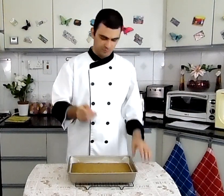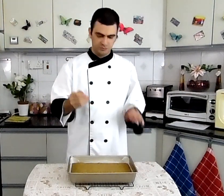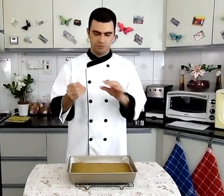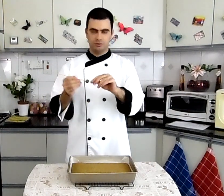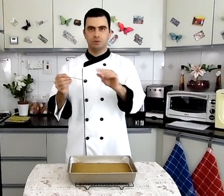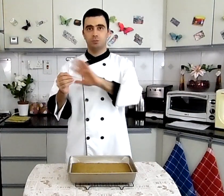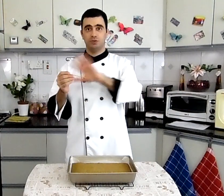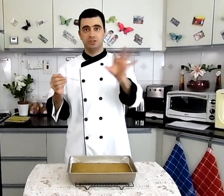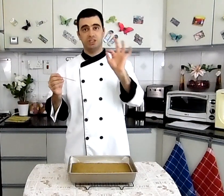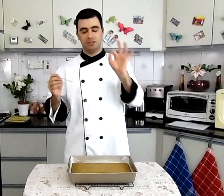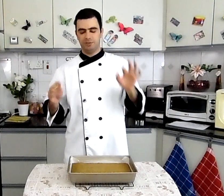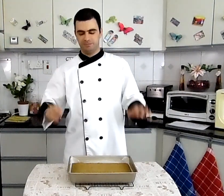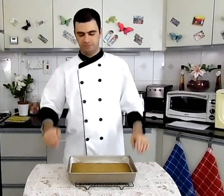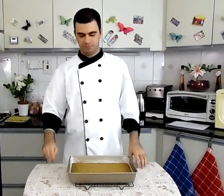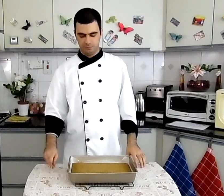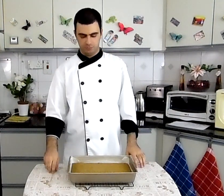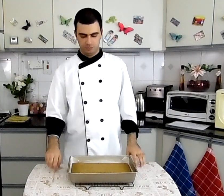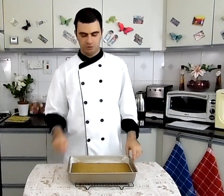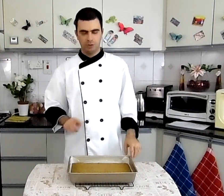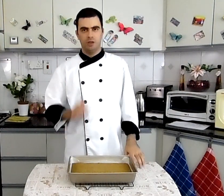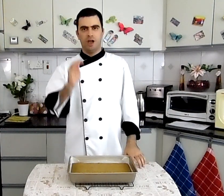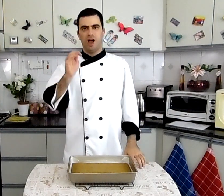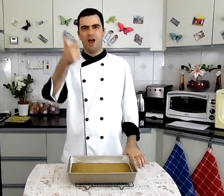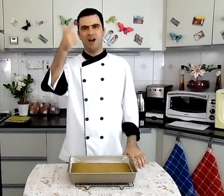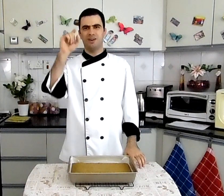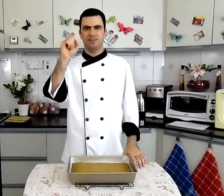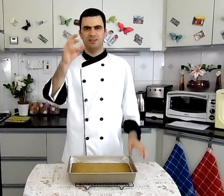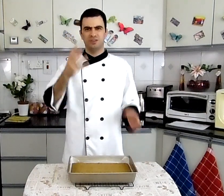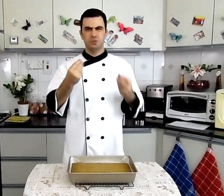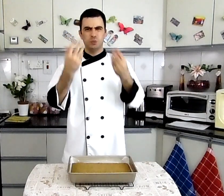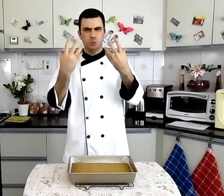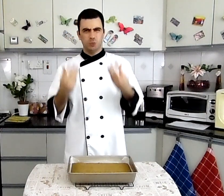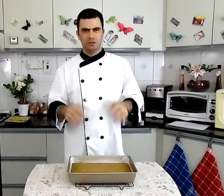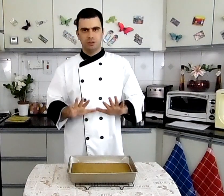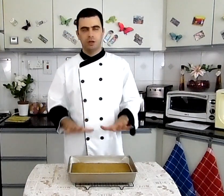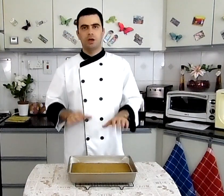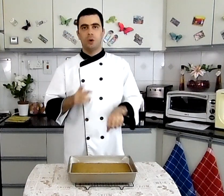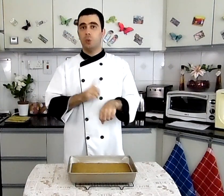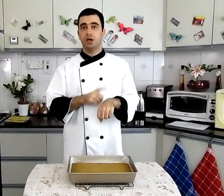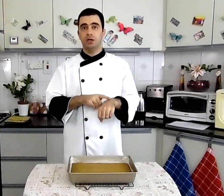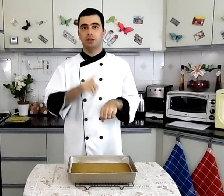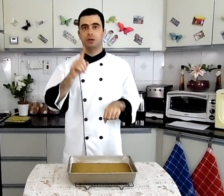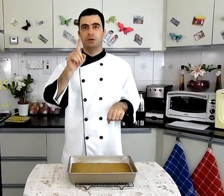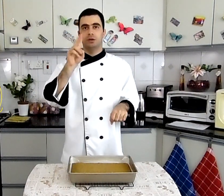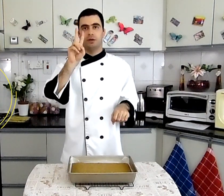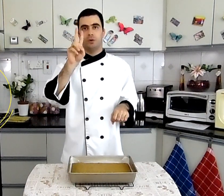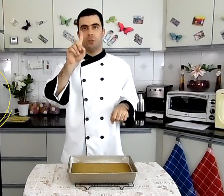Done تمام We leave the cake to cool نترك الكيك ليبرد